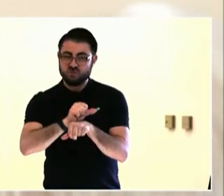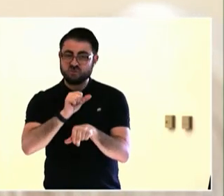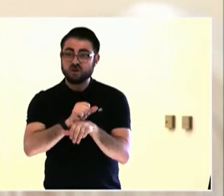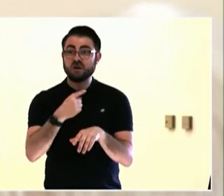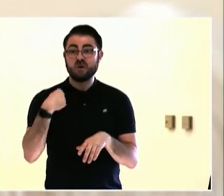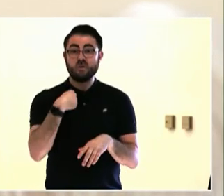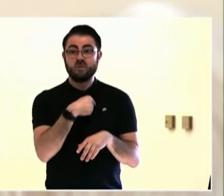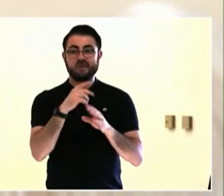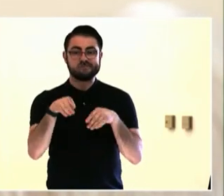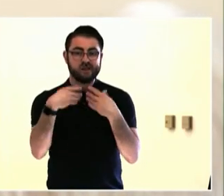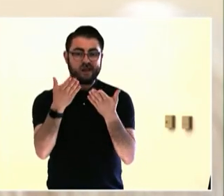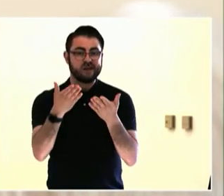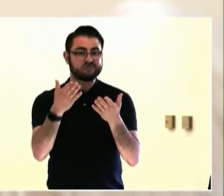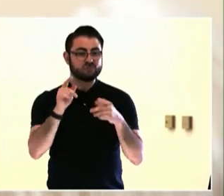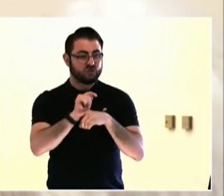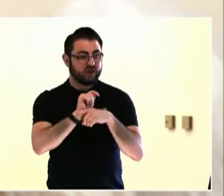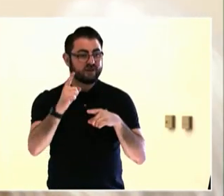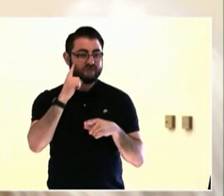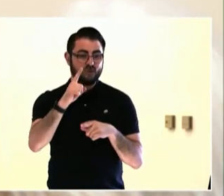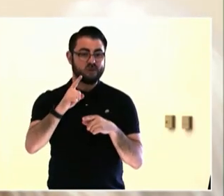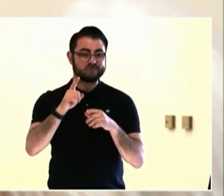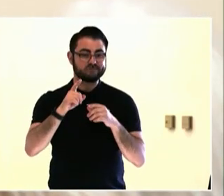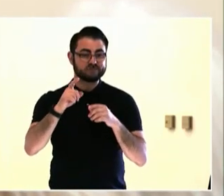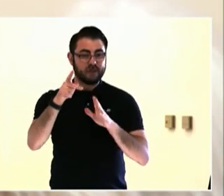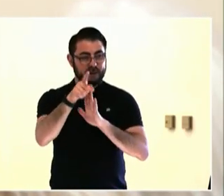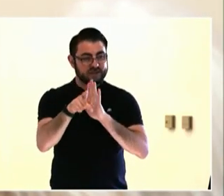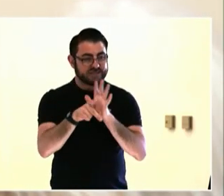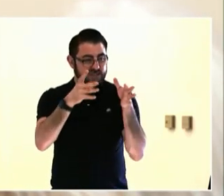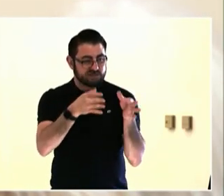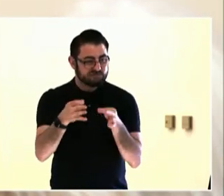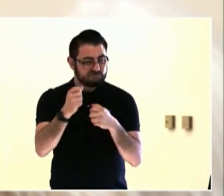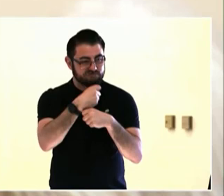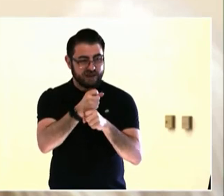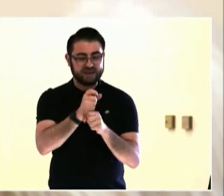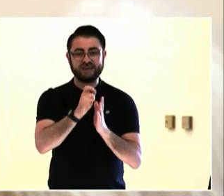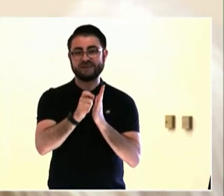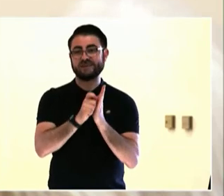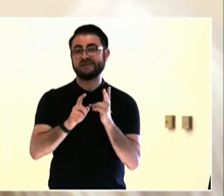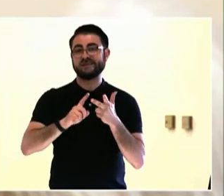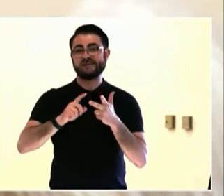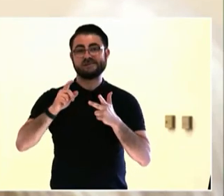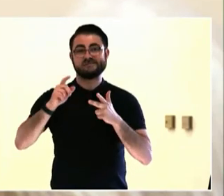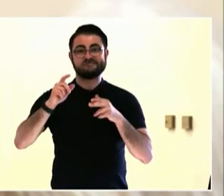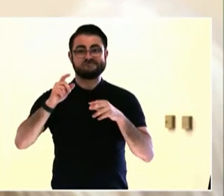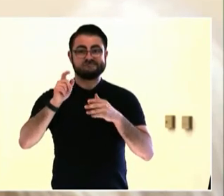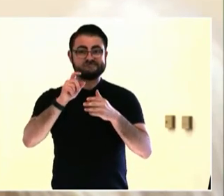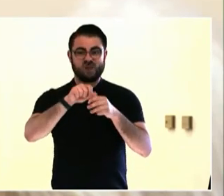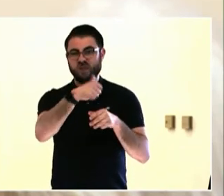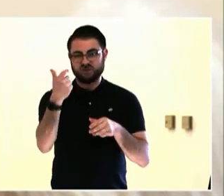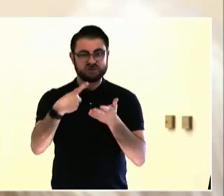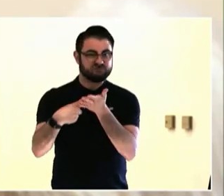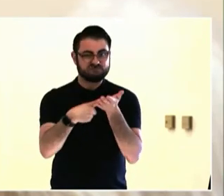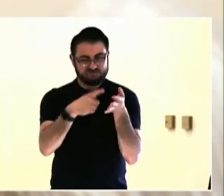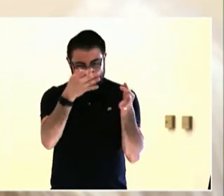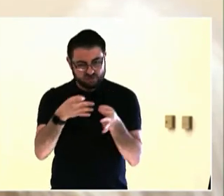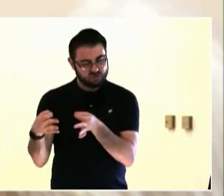I think there's -- getting organizations up to the point where they can apply to larger pots of money.